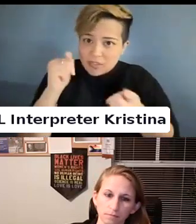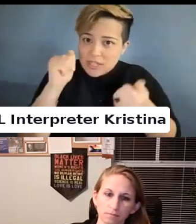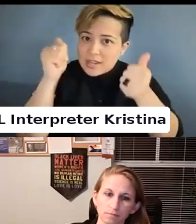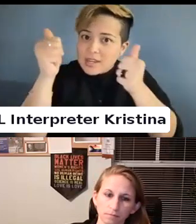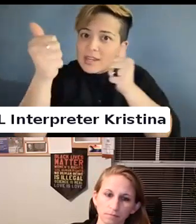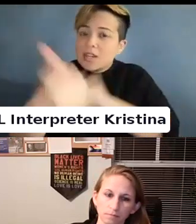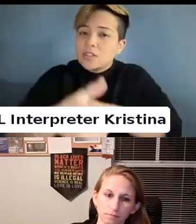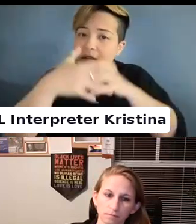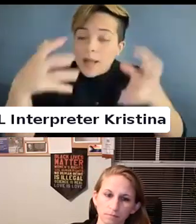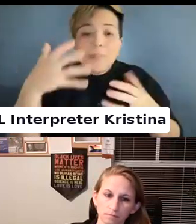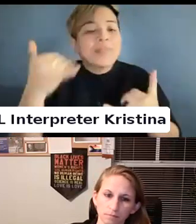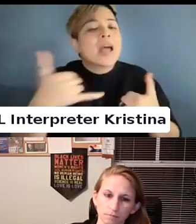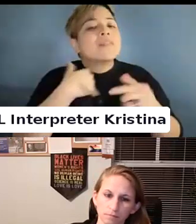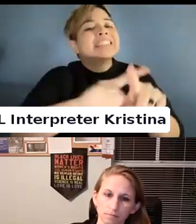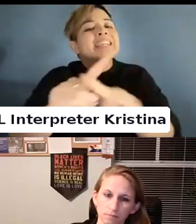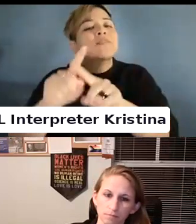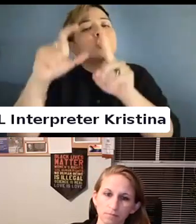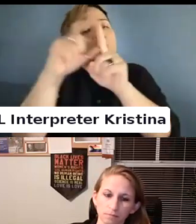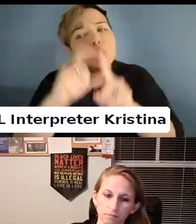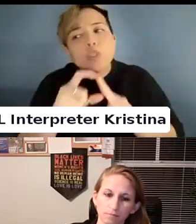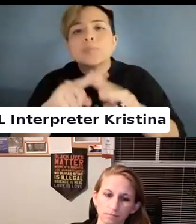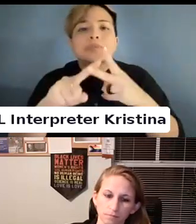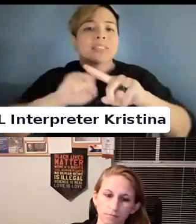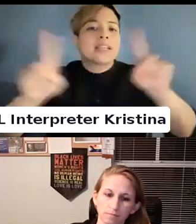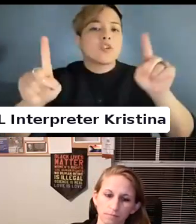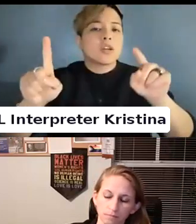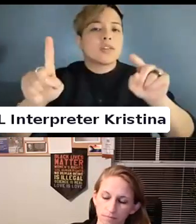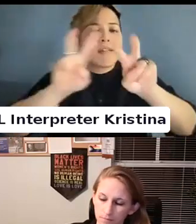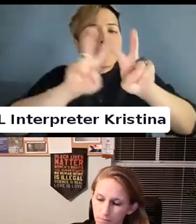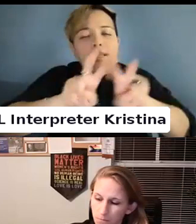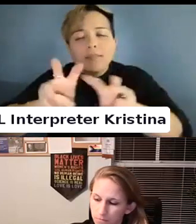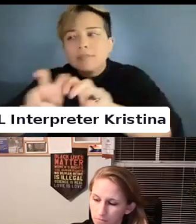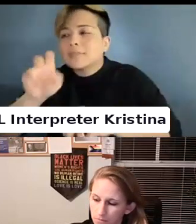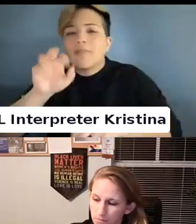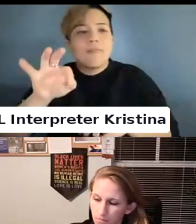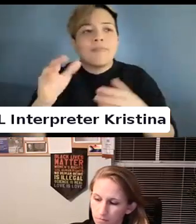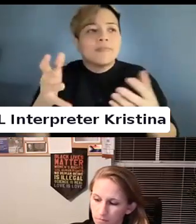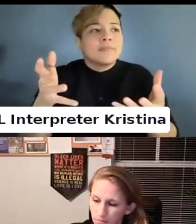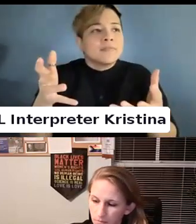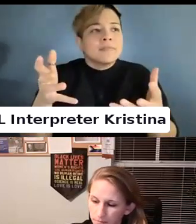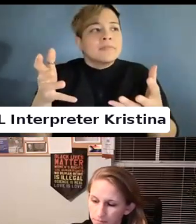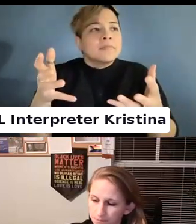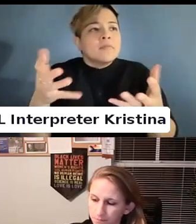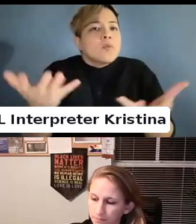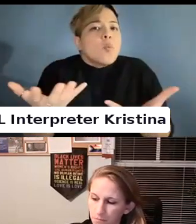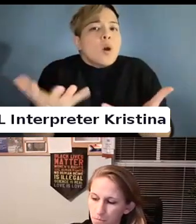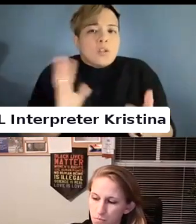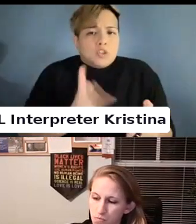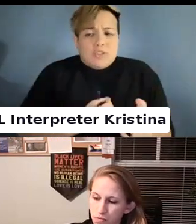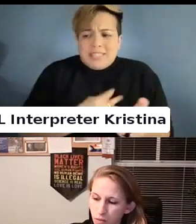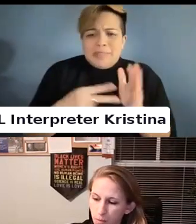And now there are different terms and different analyses of what trans means in terms of the